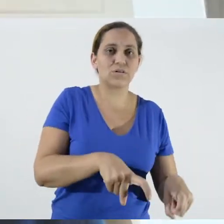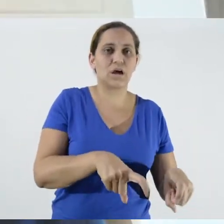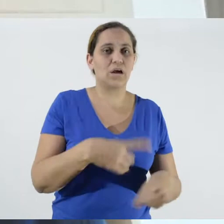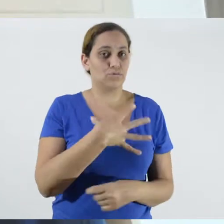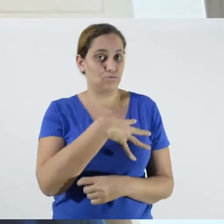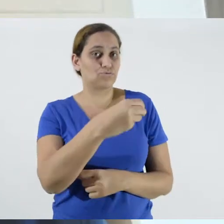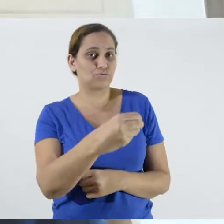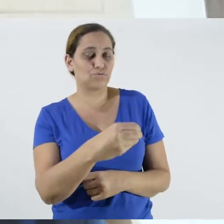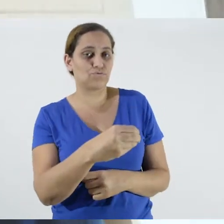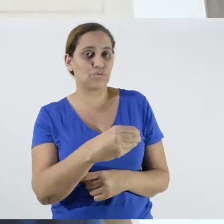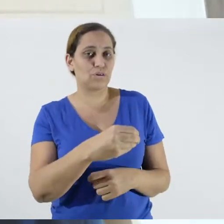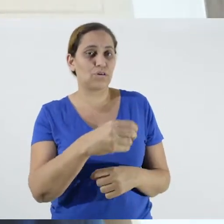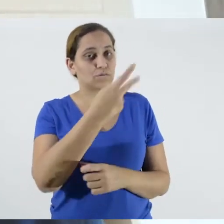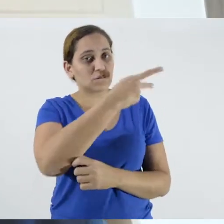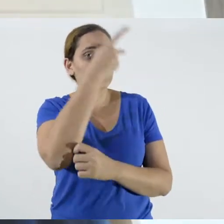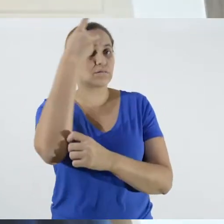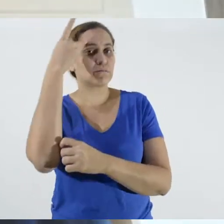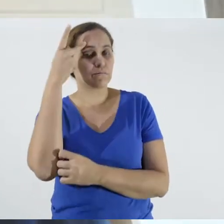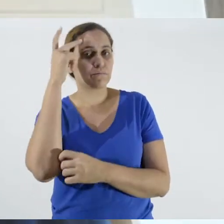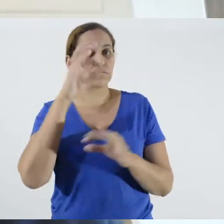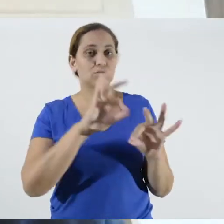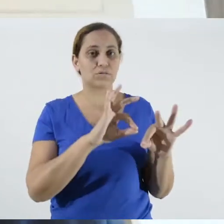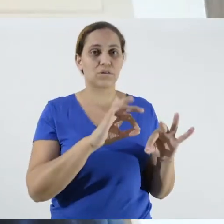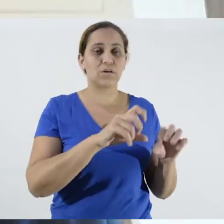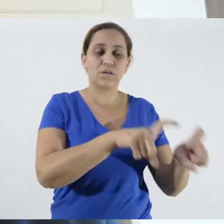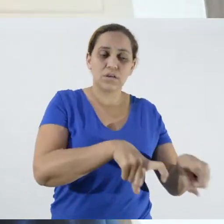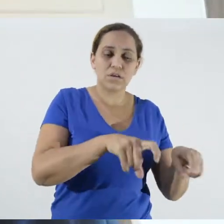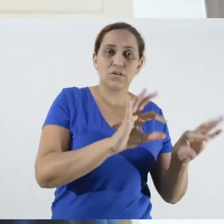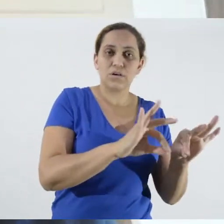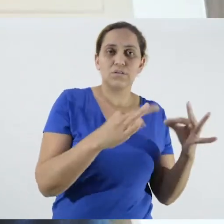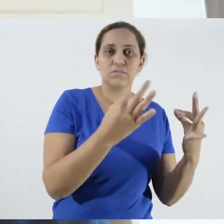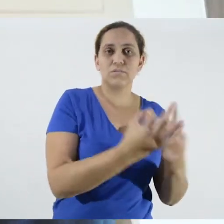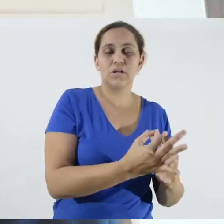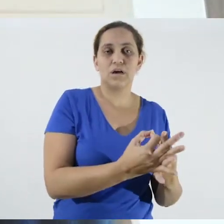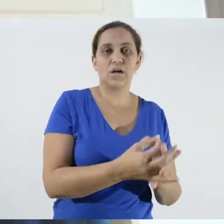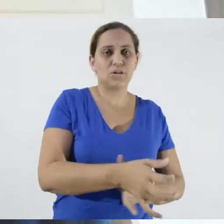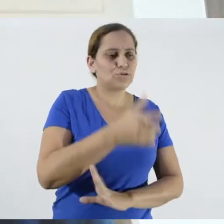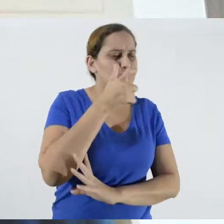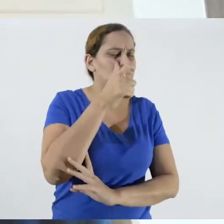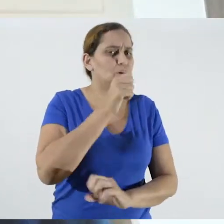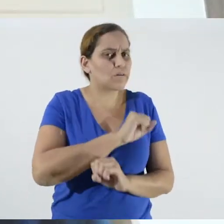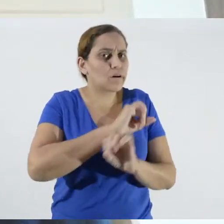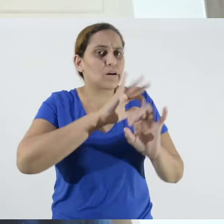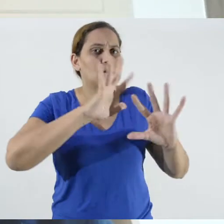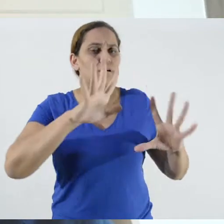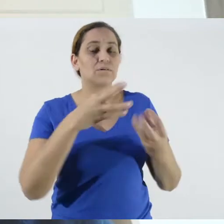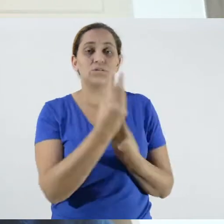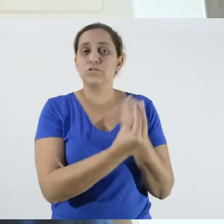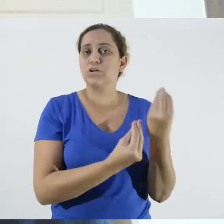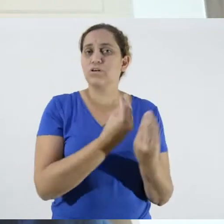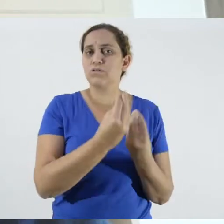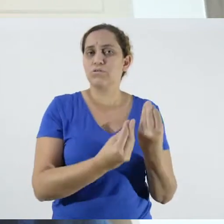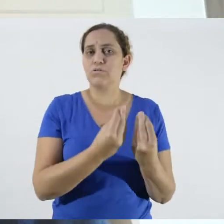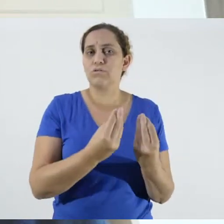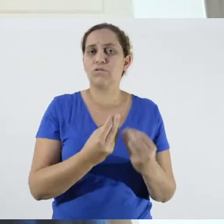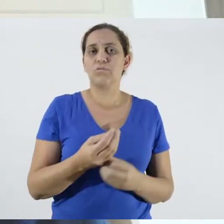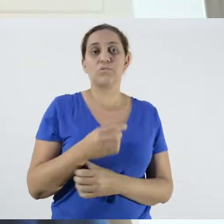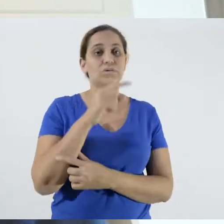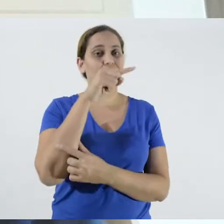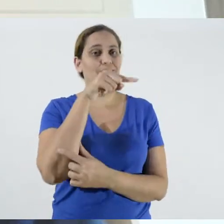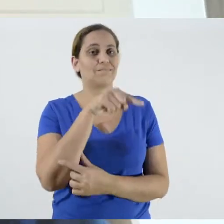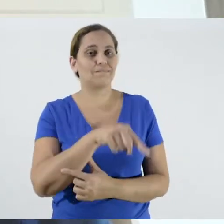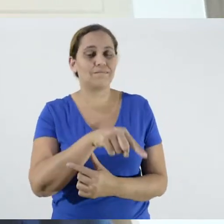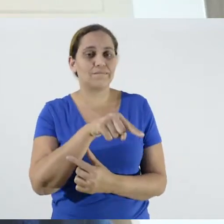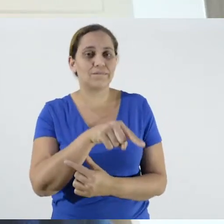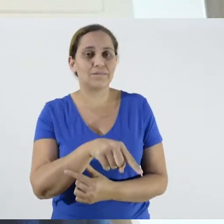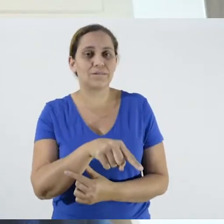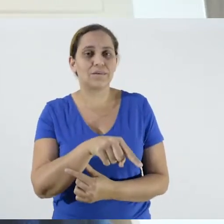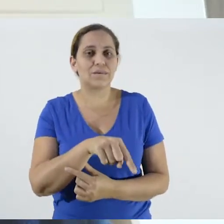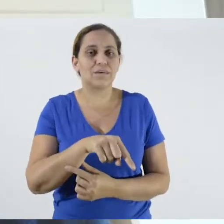their children. We will clearly see how this issue,